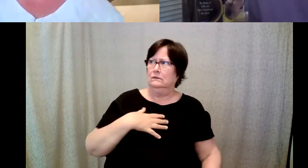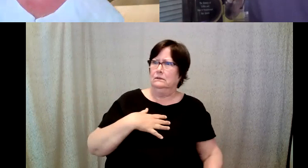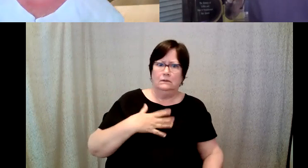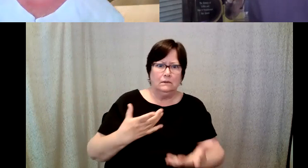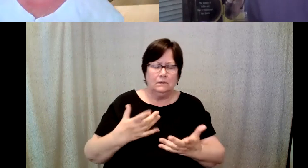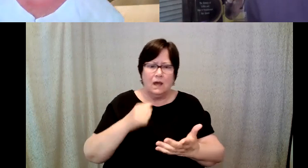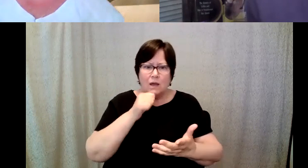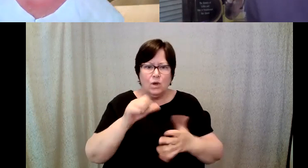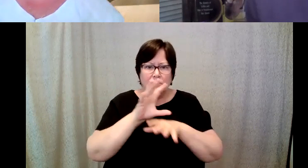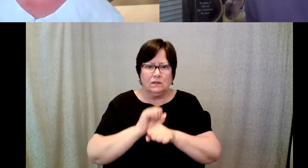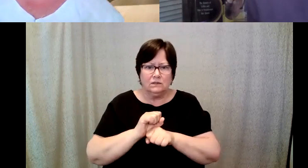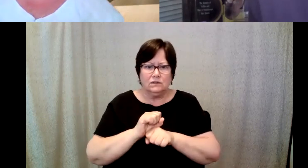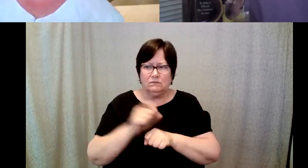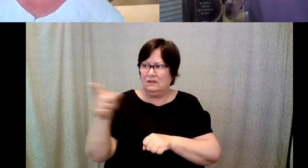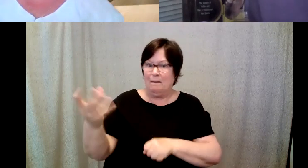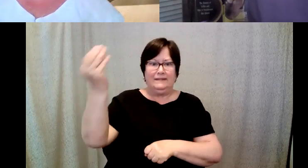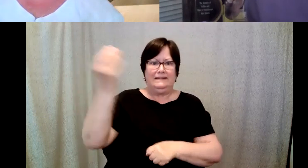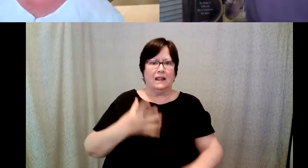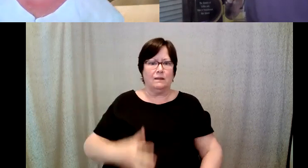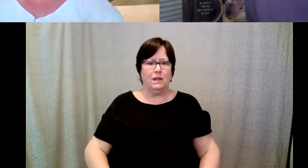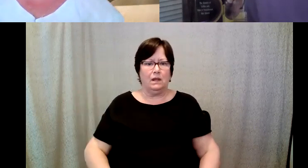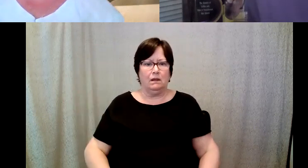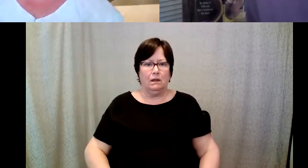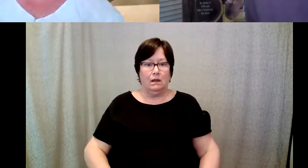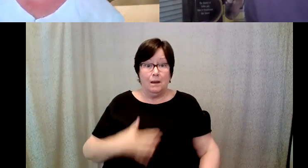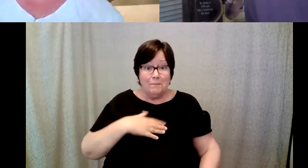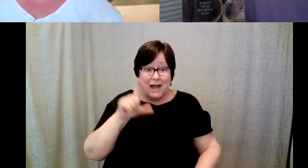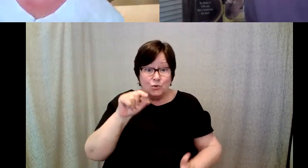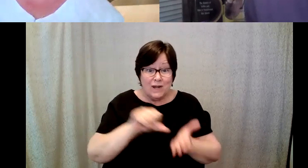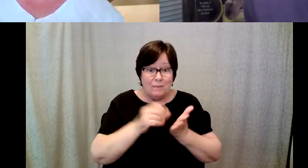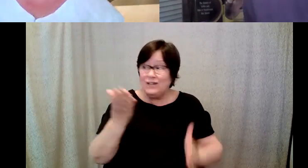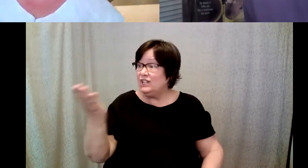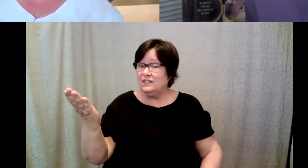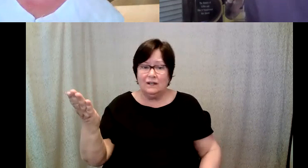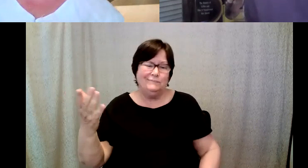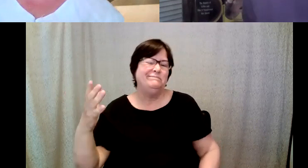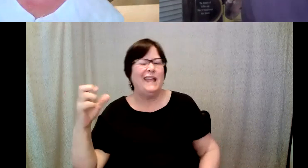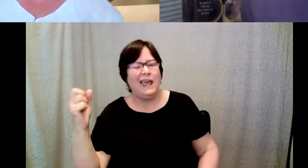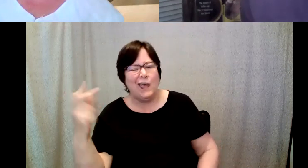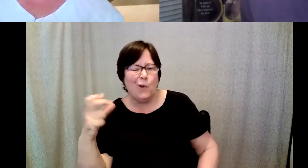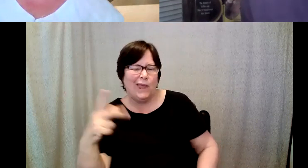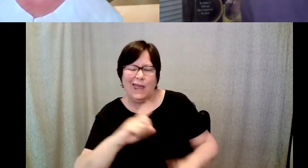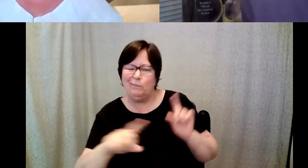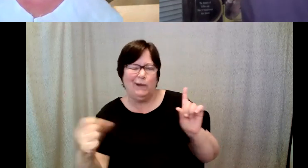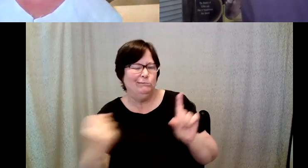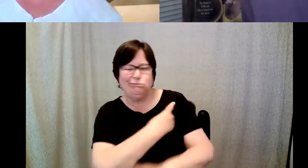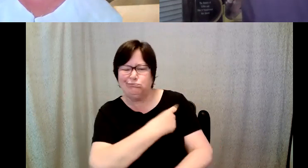D. Major Cohen: That the 20 pages that I submitted were Okay, but they were way off the mark and that I needed to do them again.